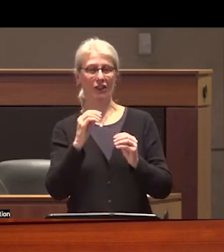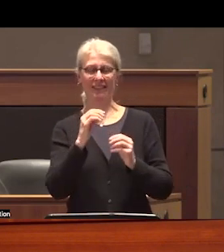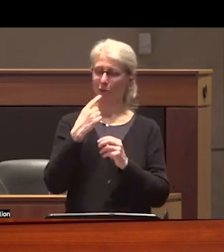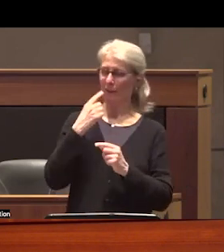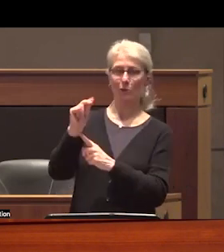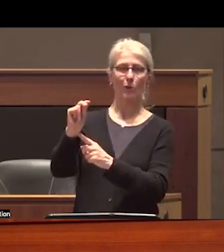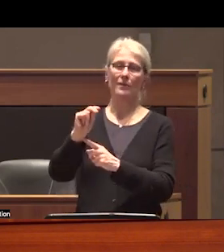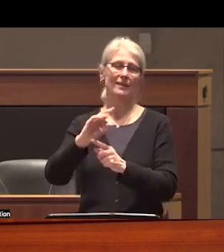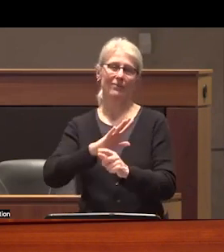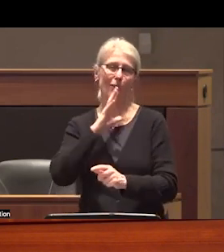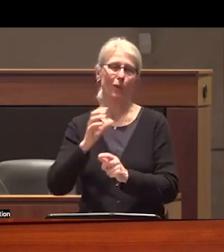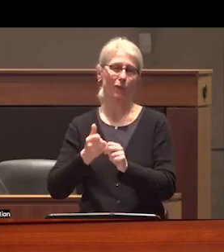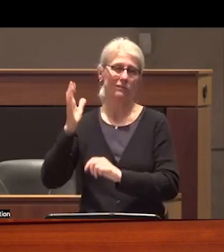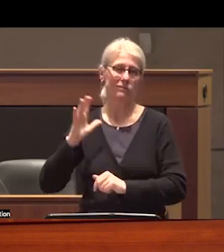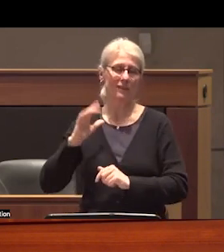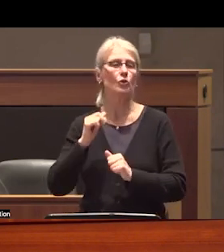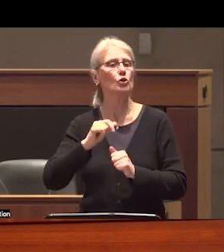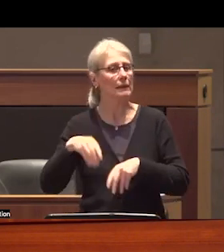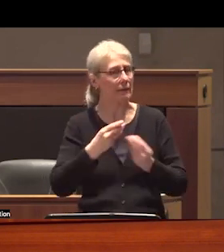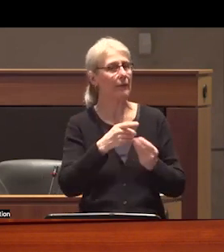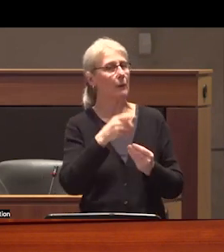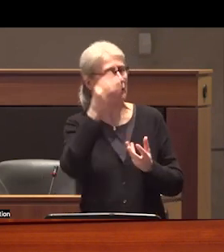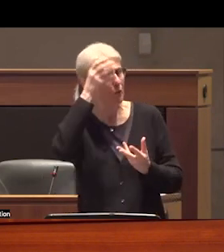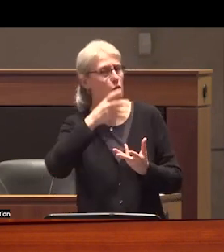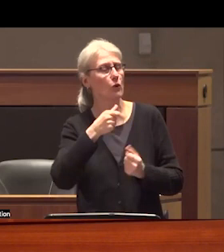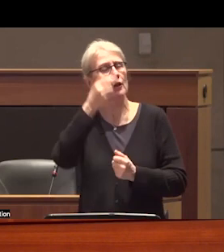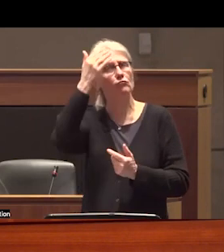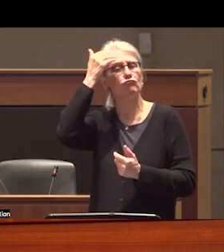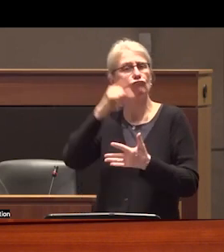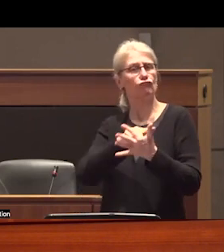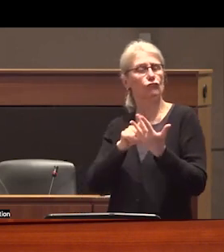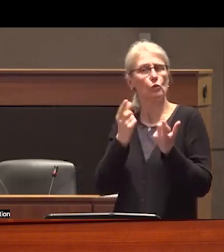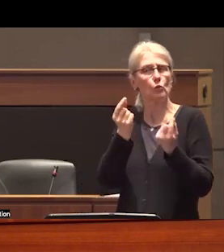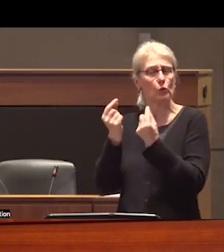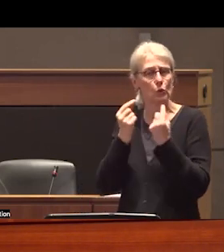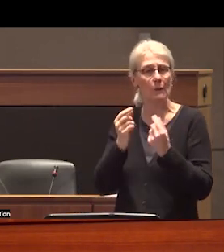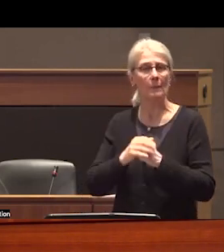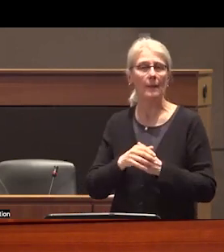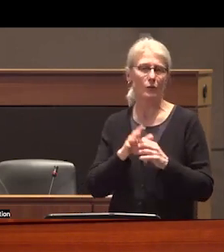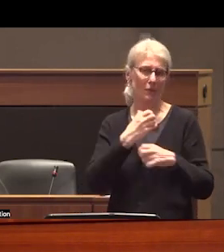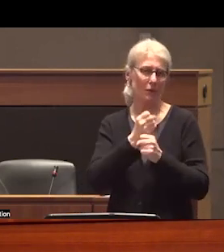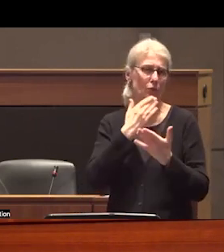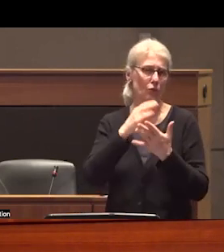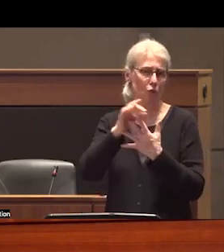people to make informed choices and we still need addiction treatment that is controversial even in